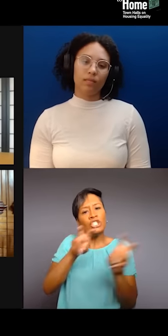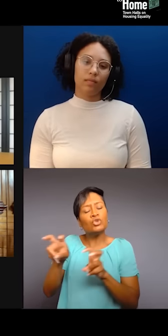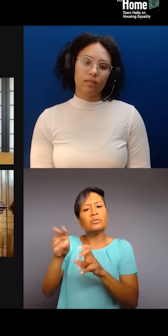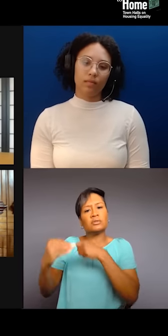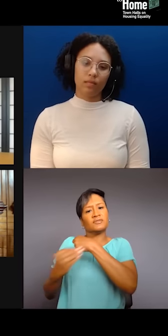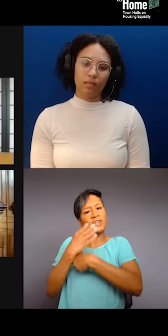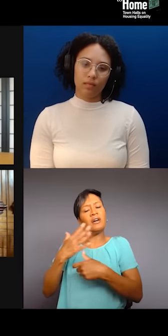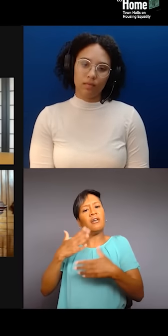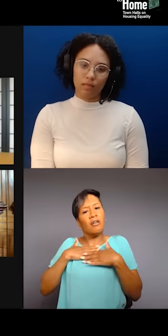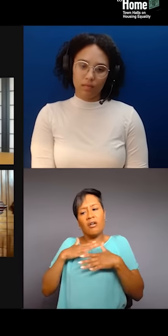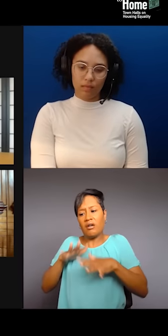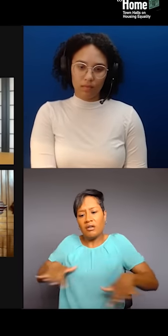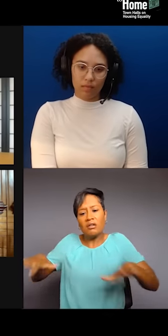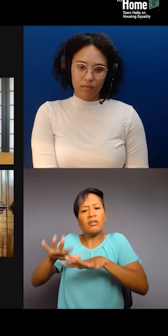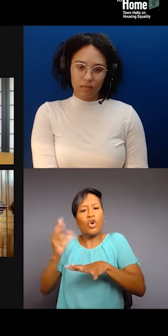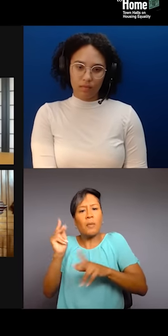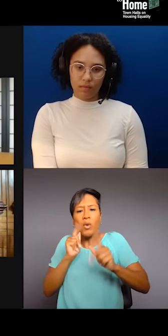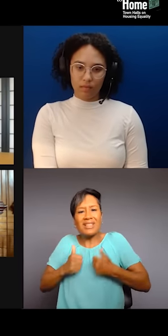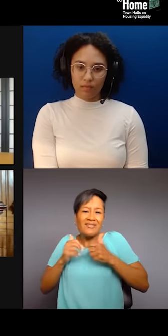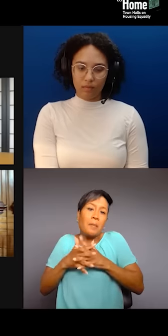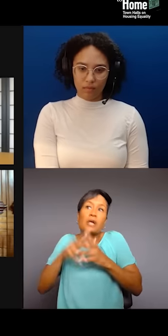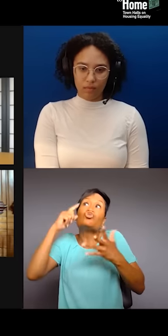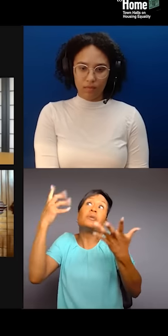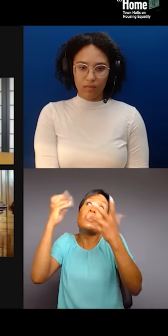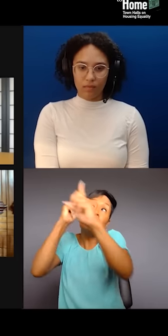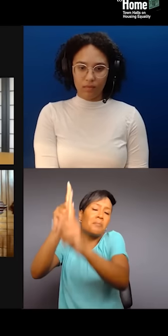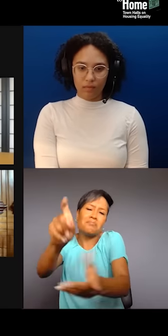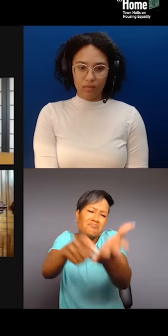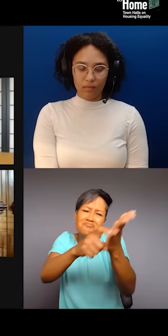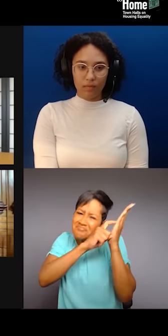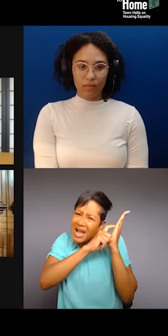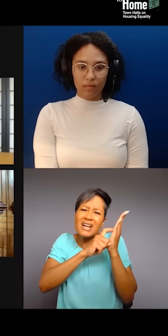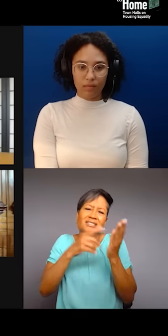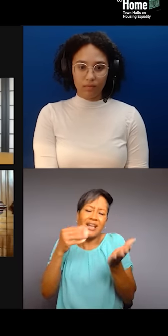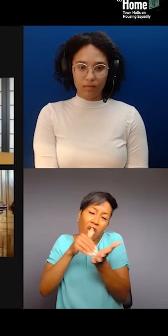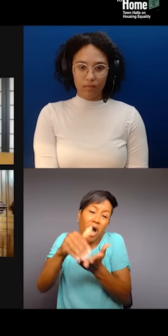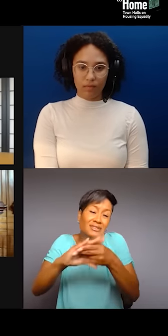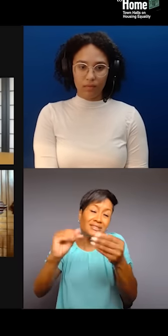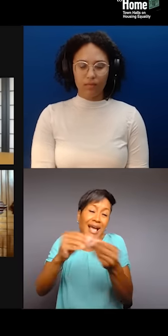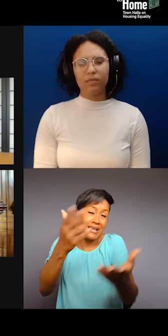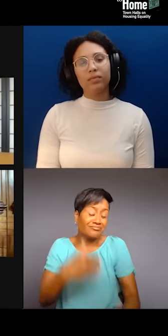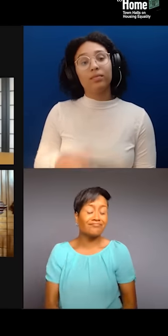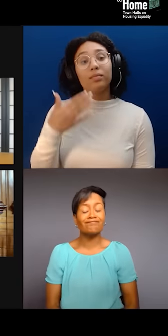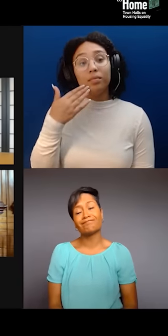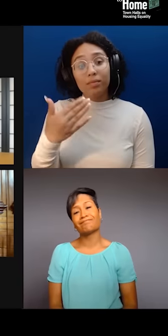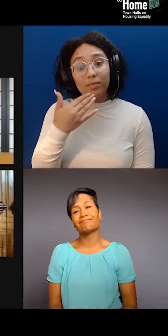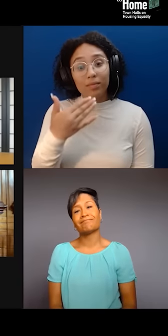and everybody living the American dream as people often say. Thank you so much, Ron. Thank you so much. That's a great segue.